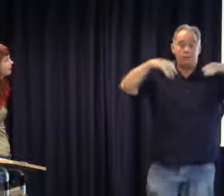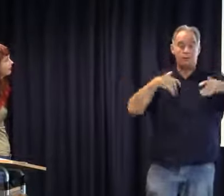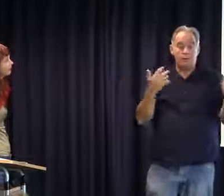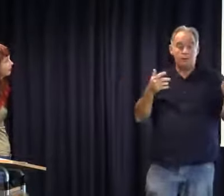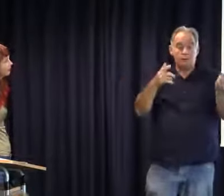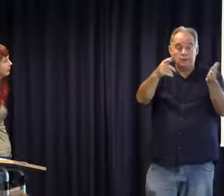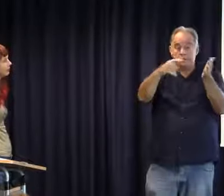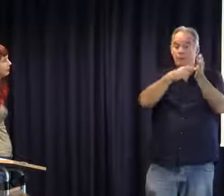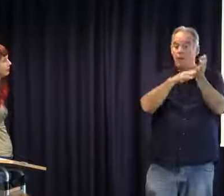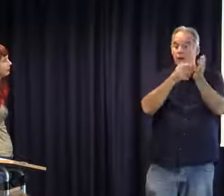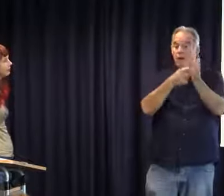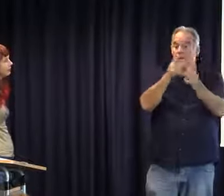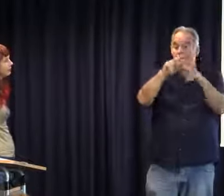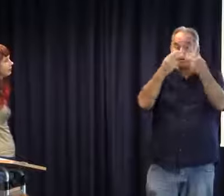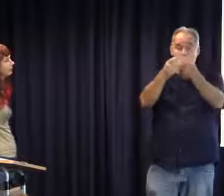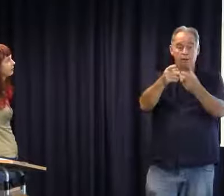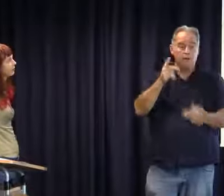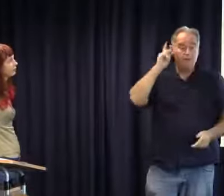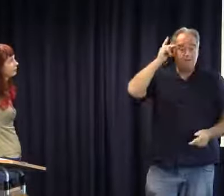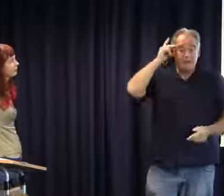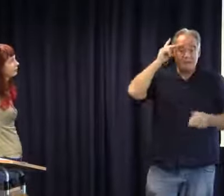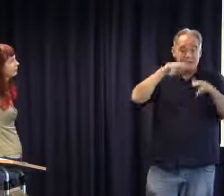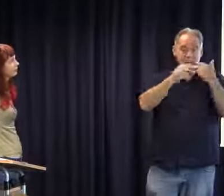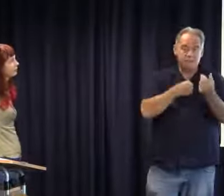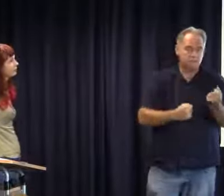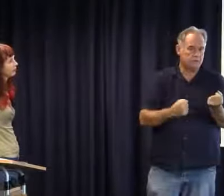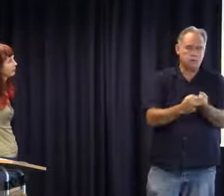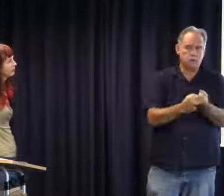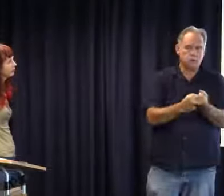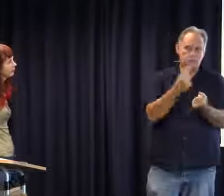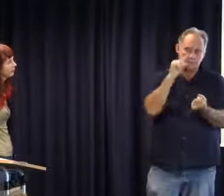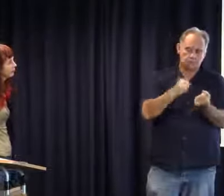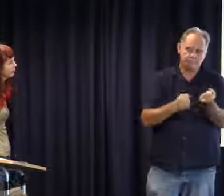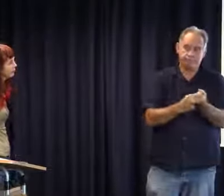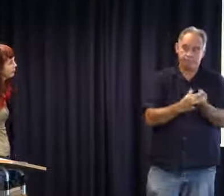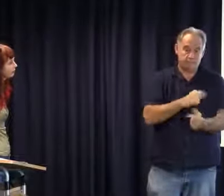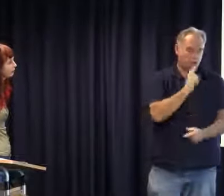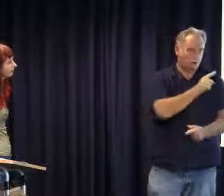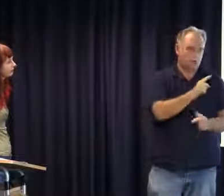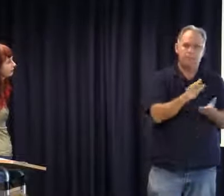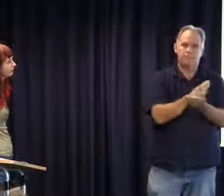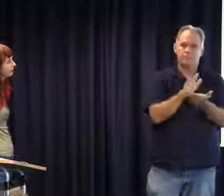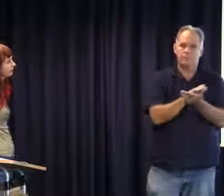kids. My kids have grown up now. Tamara has issues, Vanessa's family needs support. I